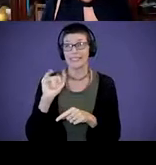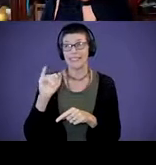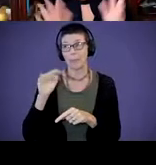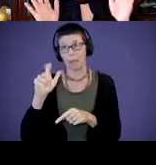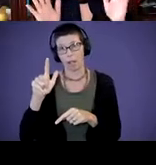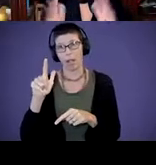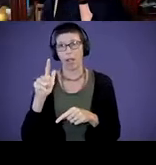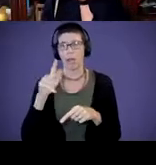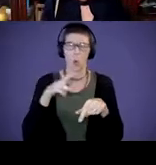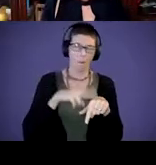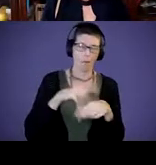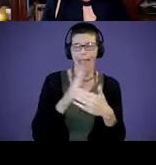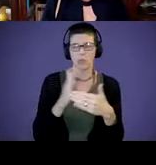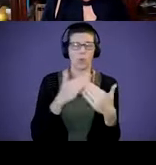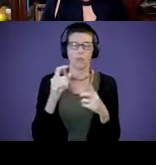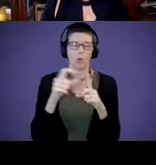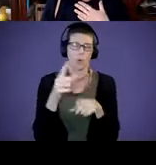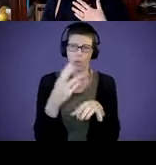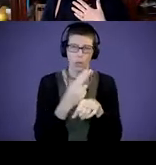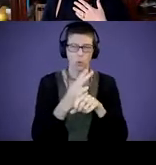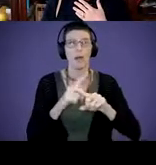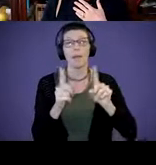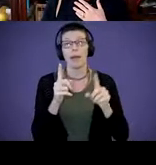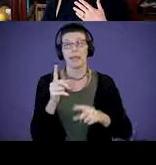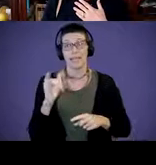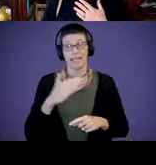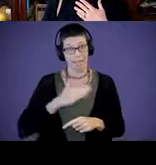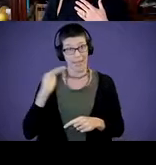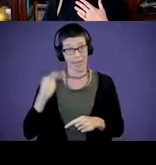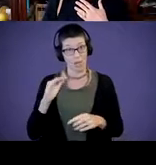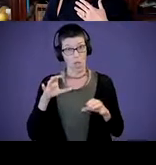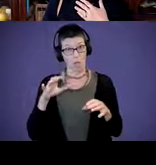whatever you want to say, but, “Is my child doing what the other kids are doing